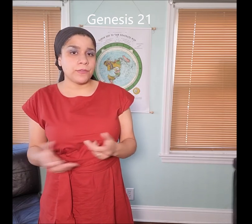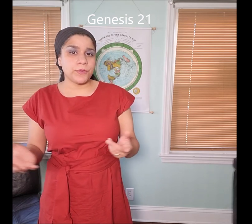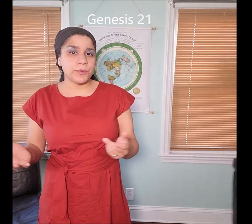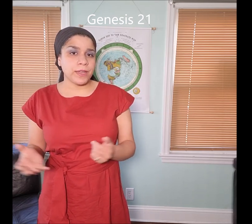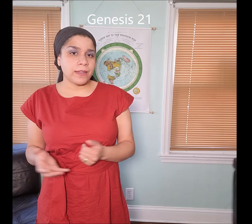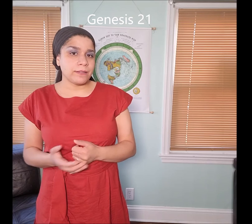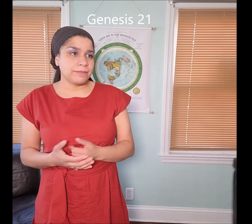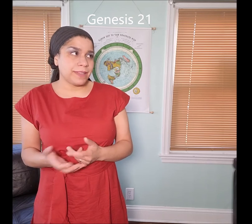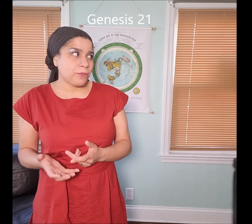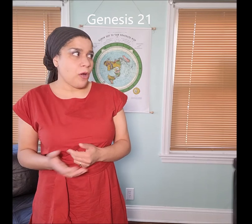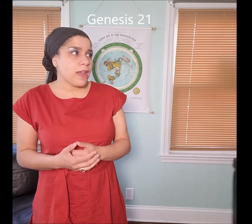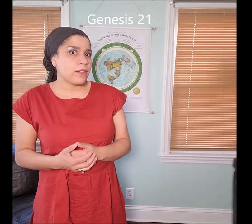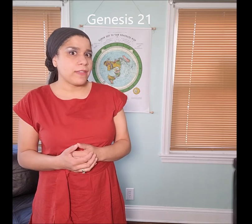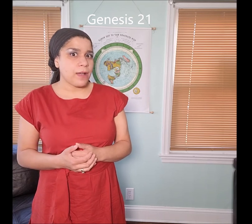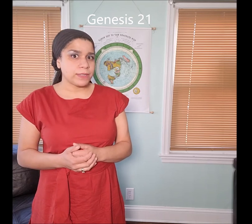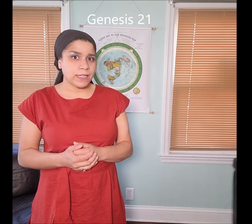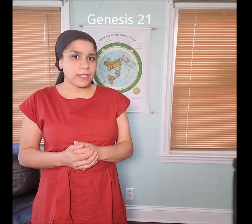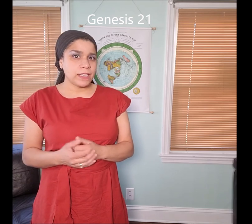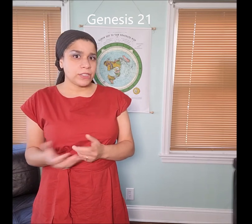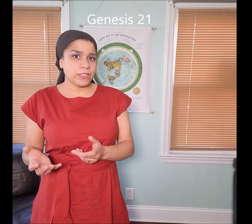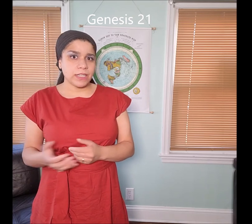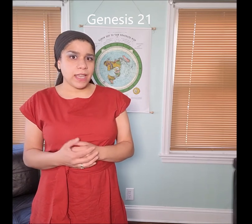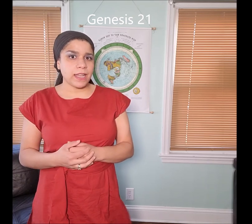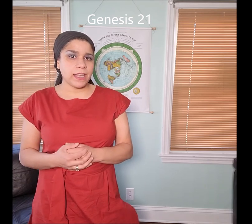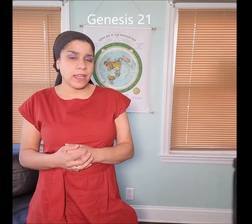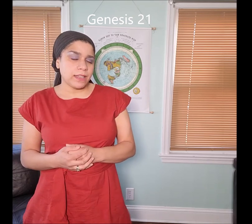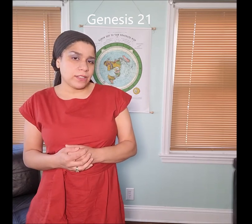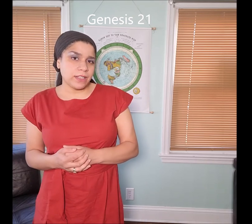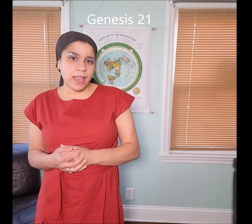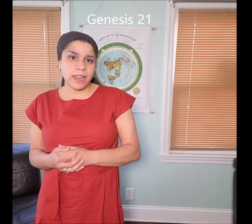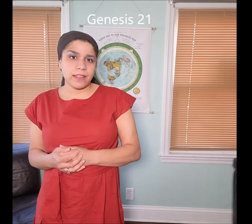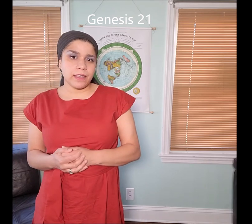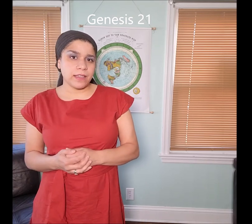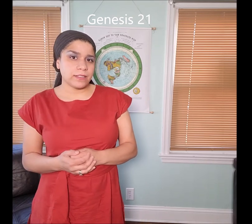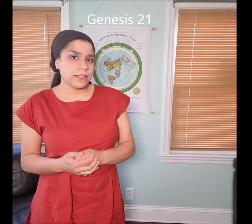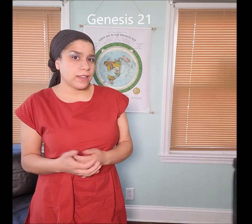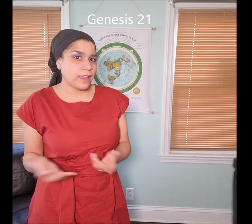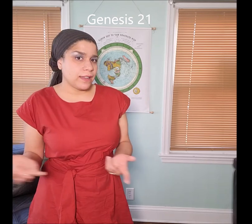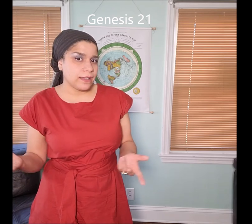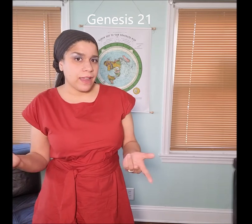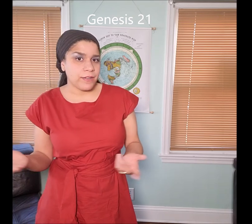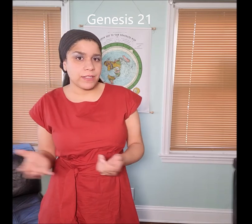food and water and that was it. She didn't get anything else, she didn't get any inheritance,